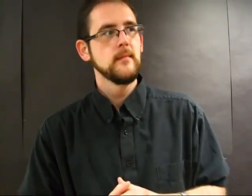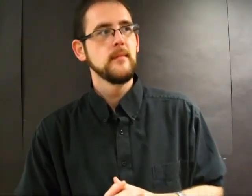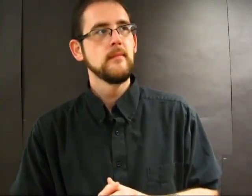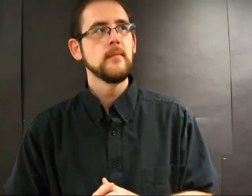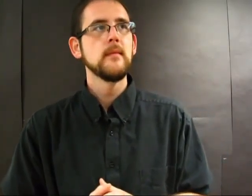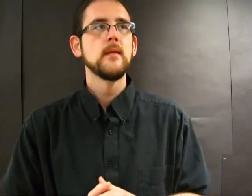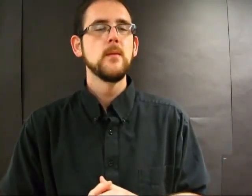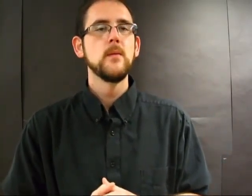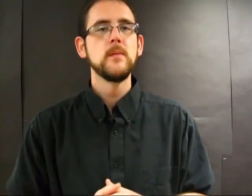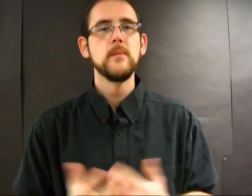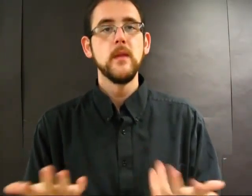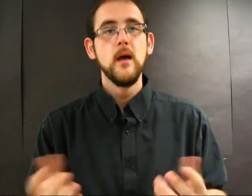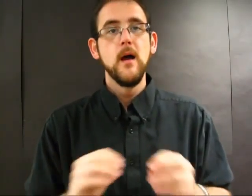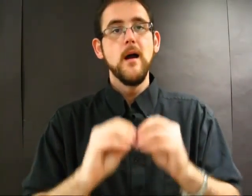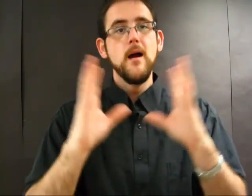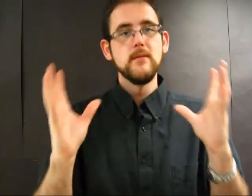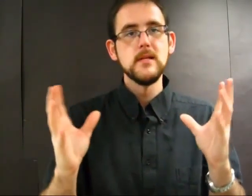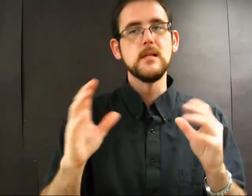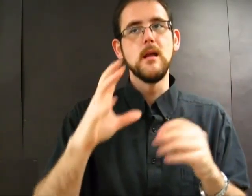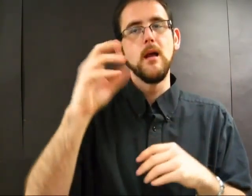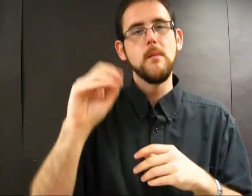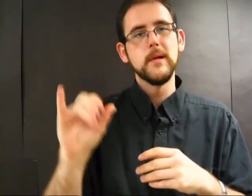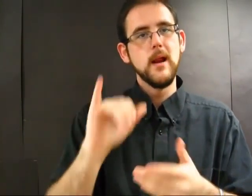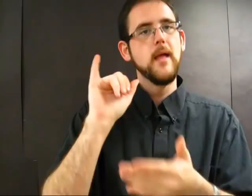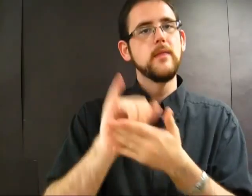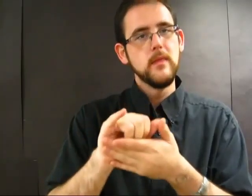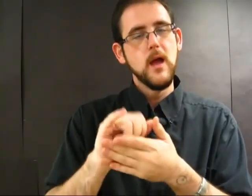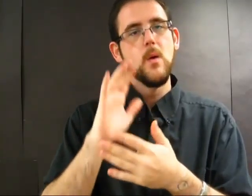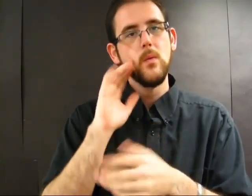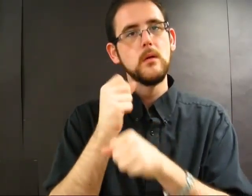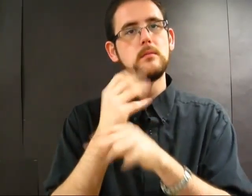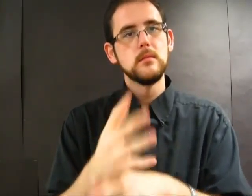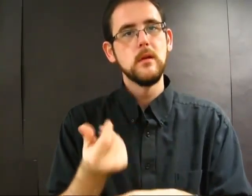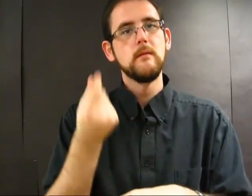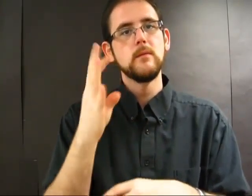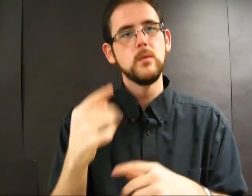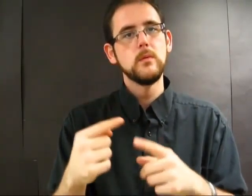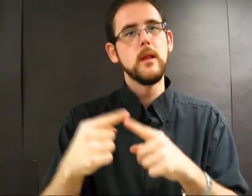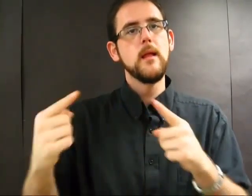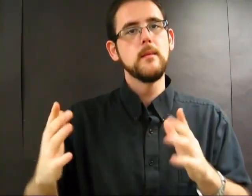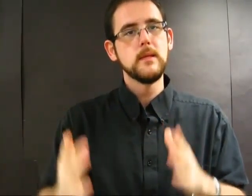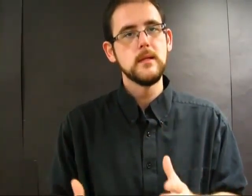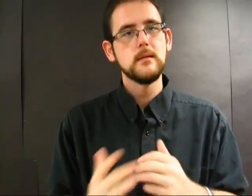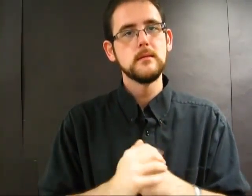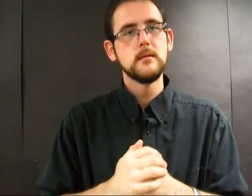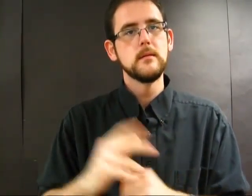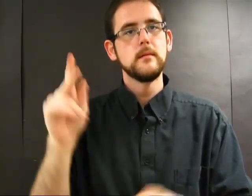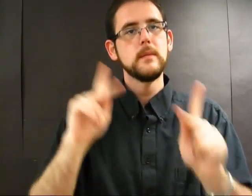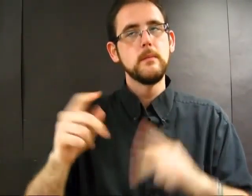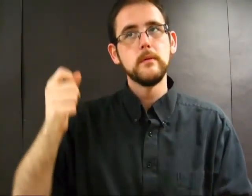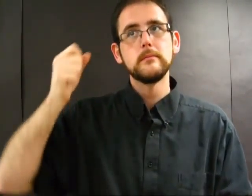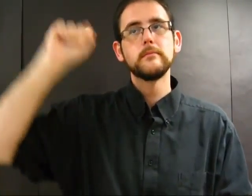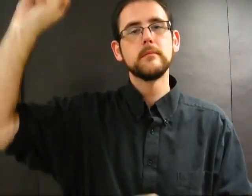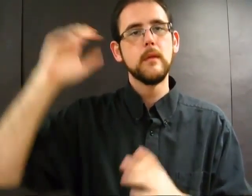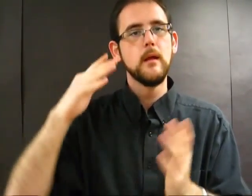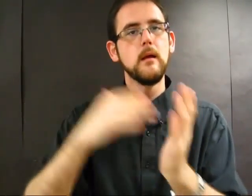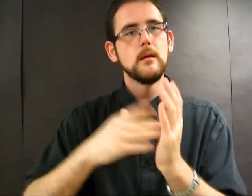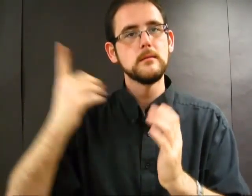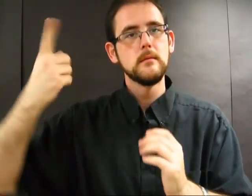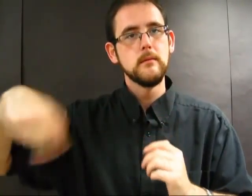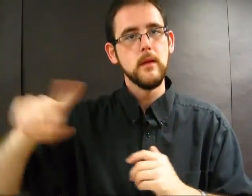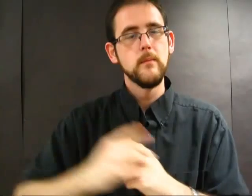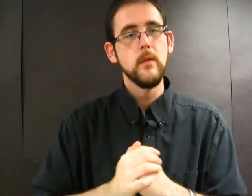So obviously, a company like Water Solutions accumulates a few enemies, including a